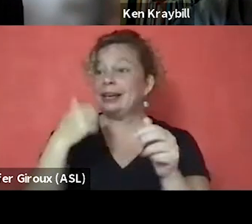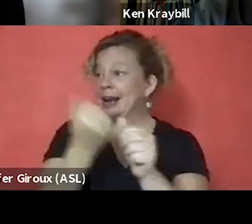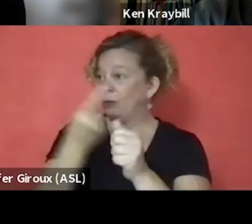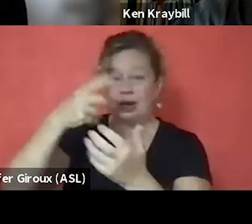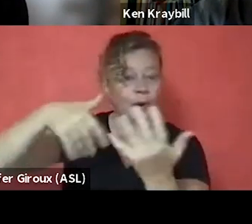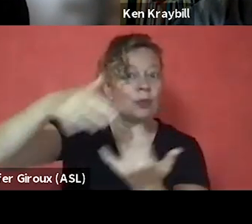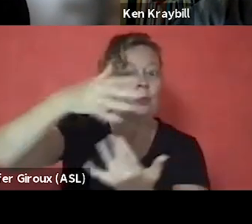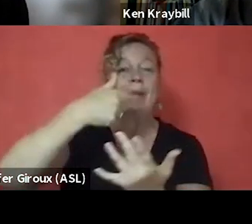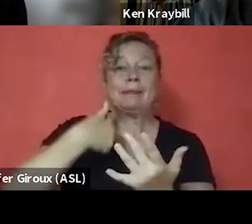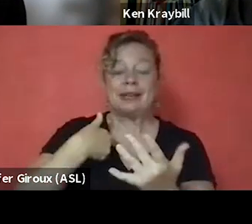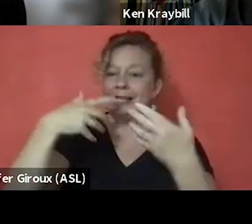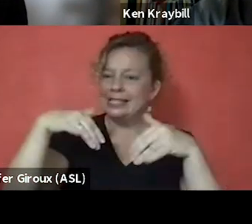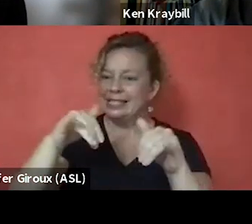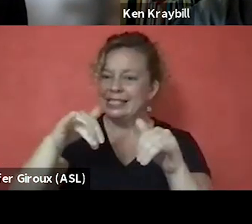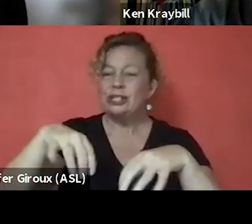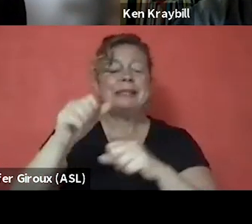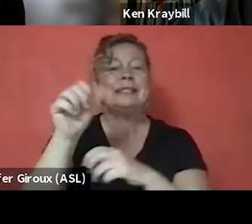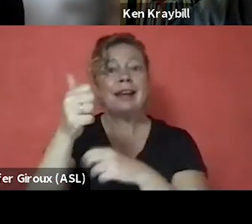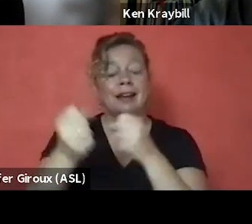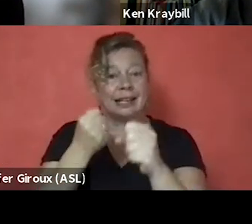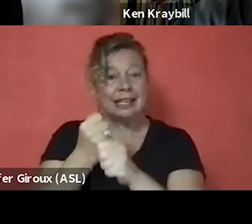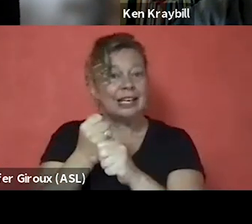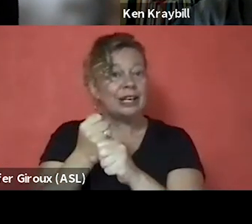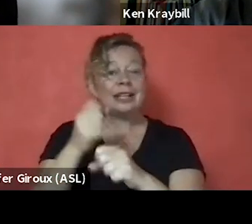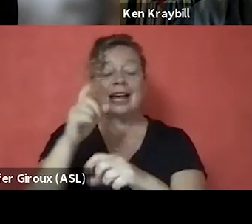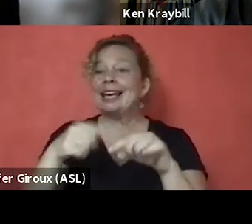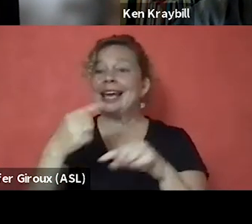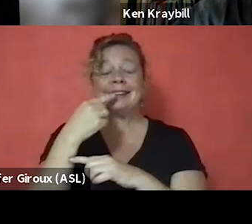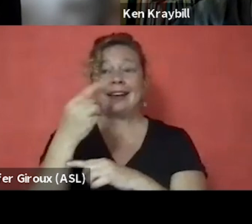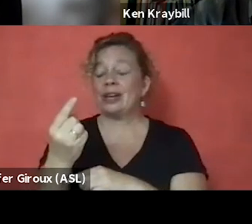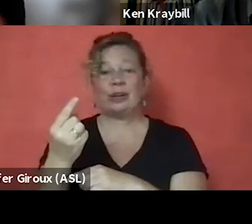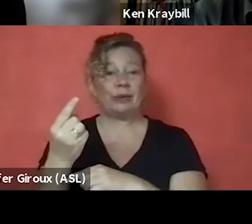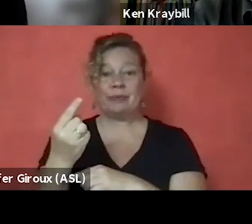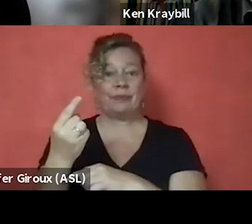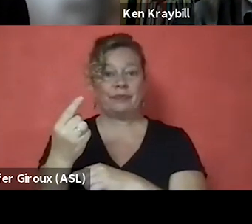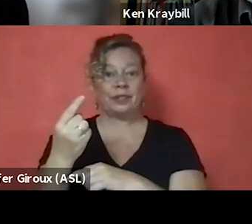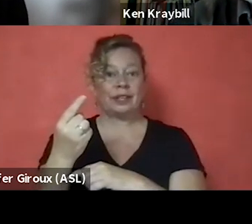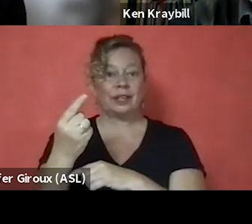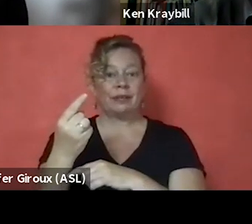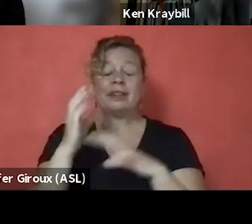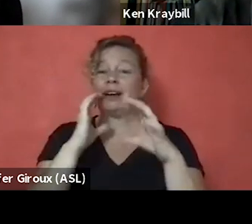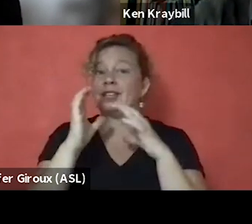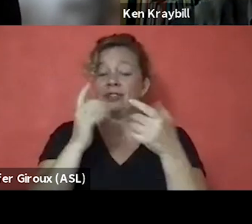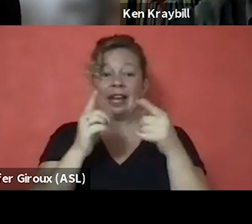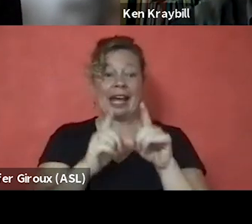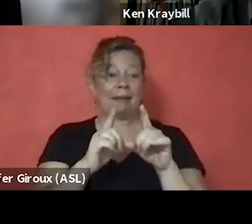And it still took me 10 years. Can't tell you what the conversation was that got me there.